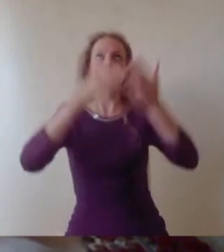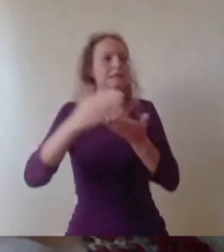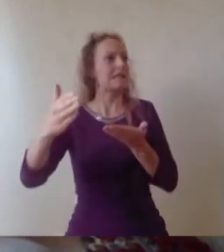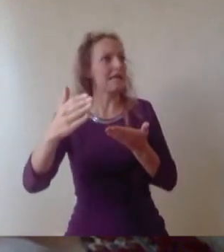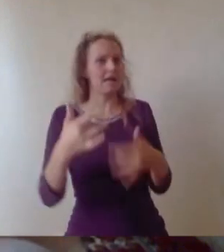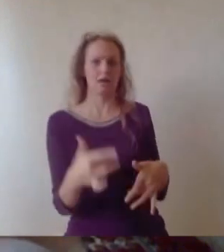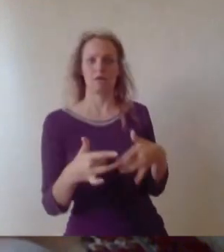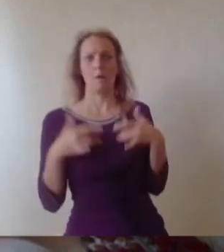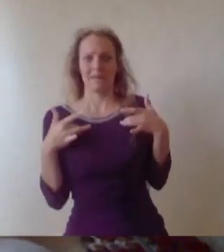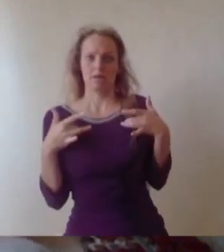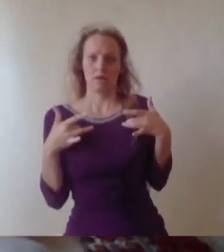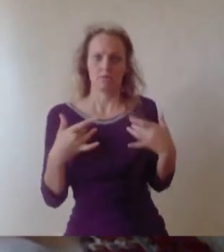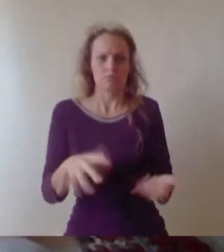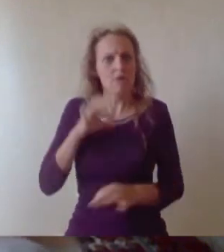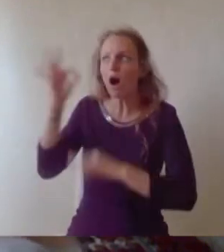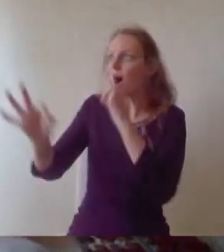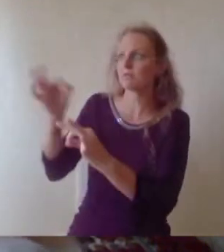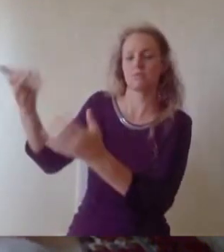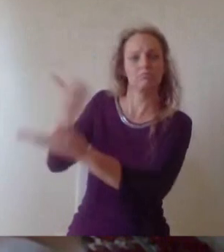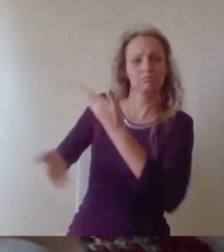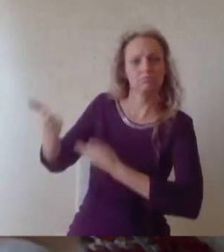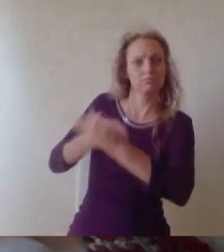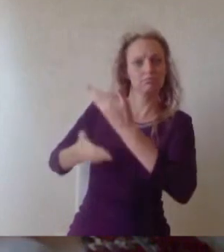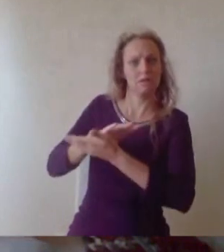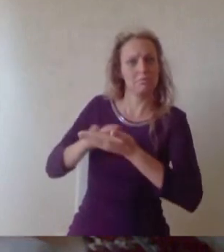perspective inform your next steps.